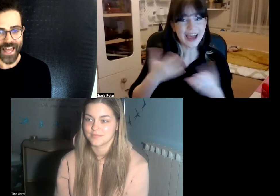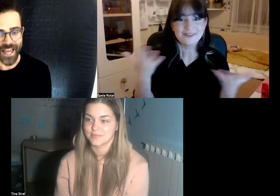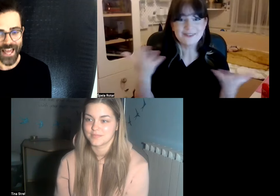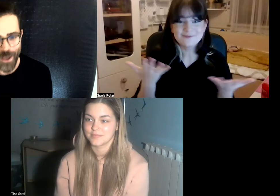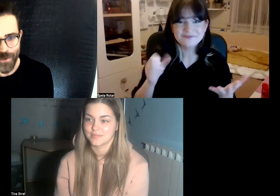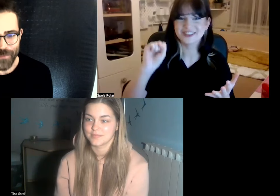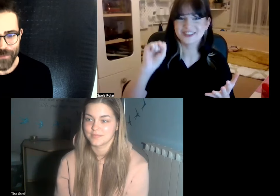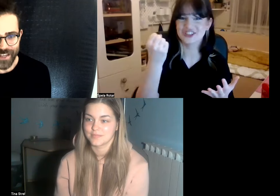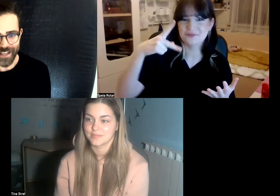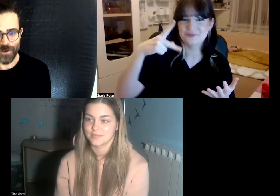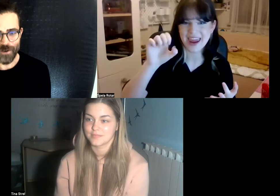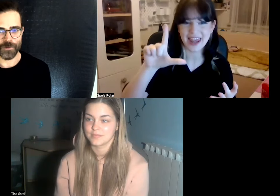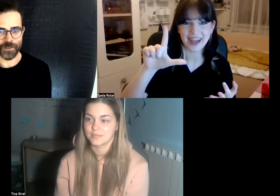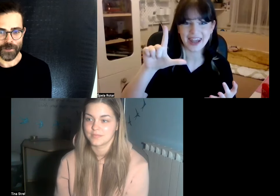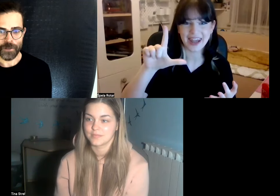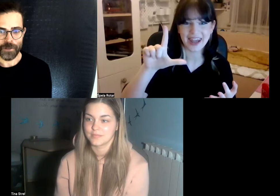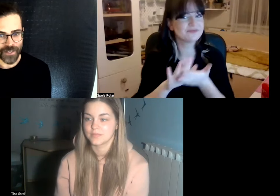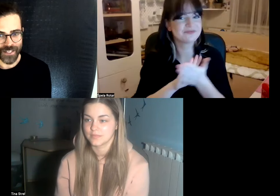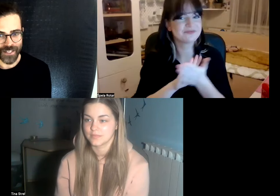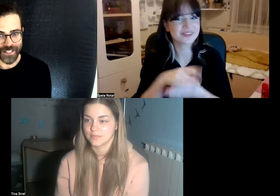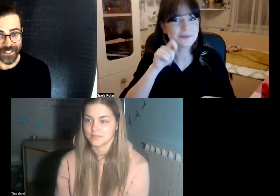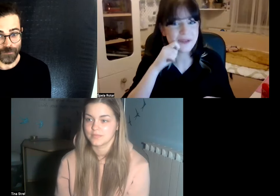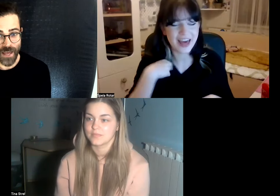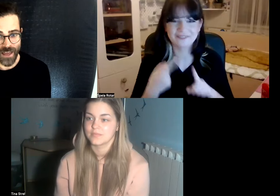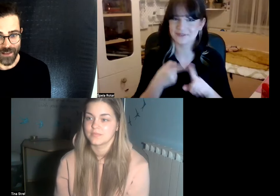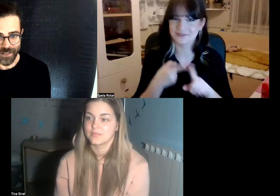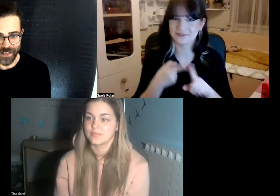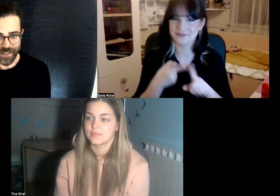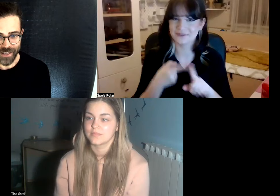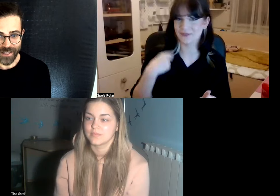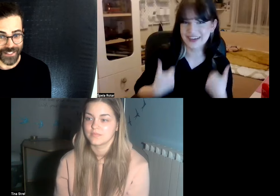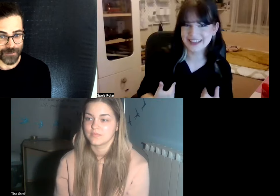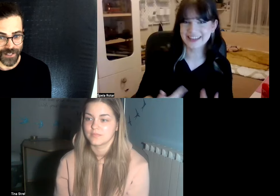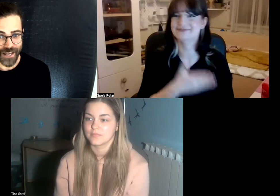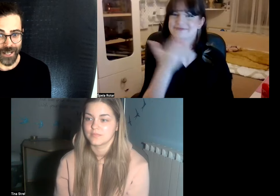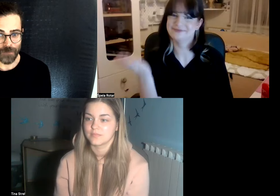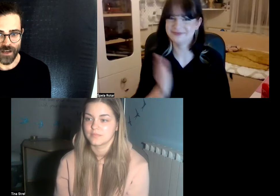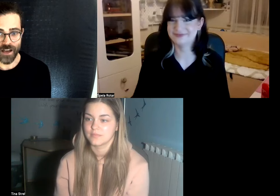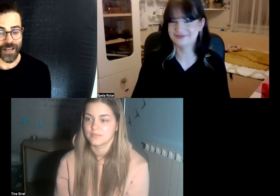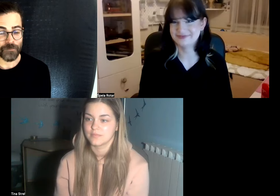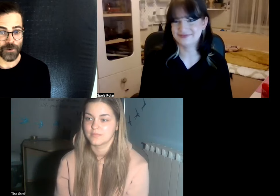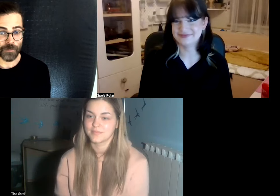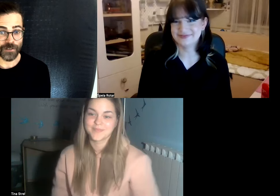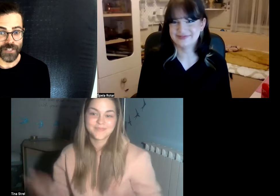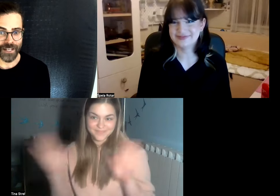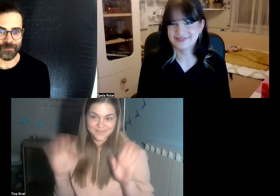Hello hello everyone! My name is Spelca and this is my sign name I come from Slovenia